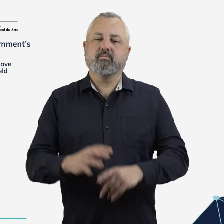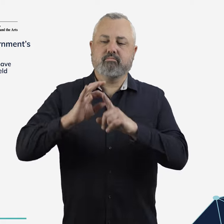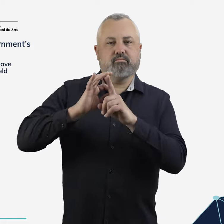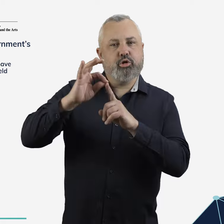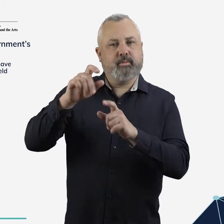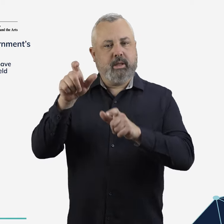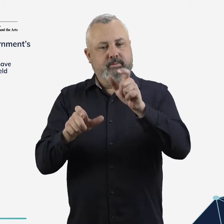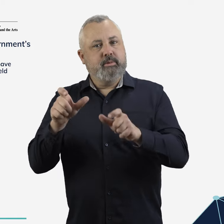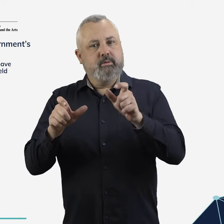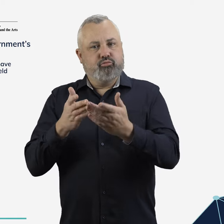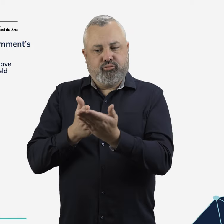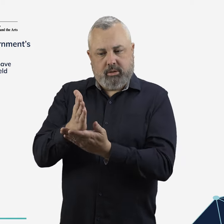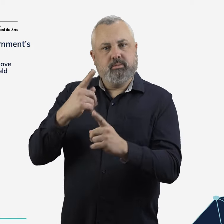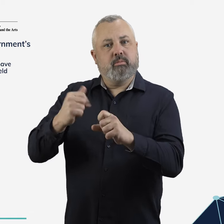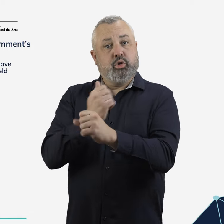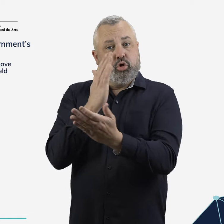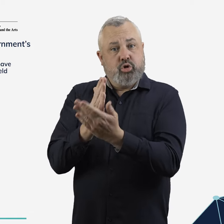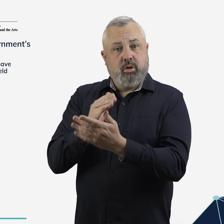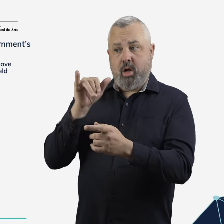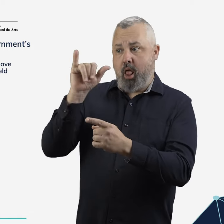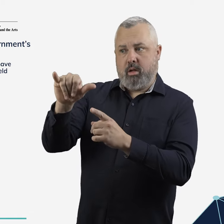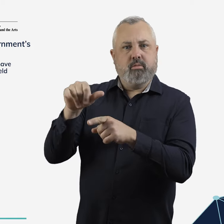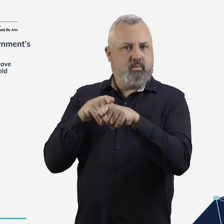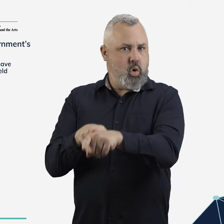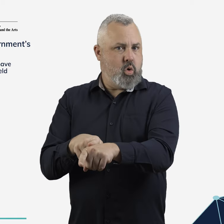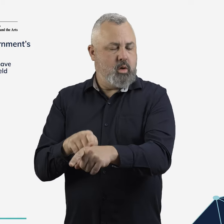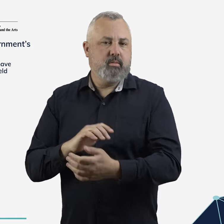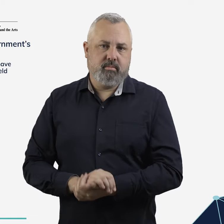Aviation passengers will have their consumer rights upheld and enhanced